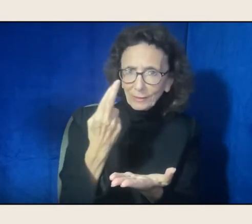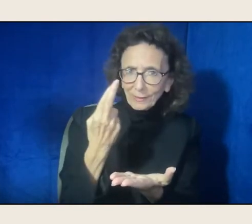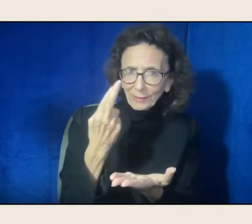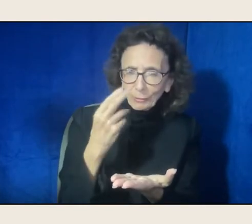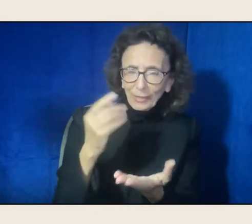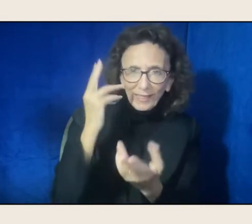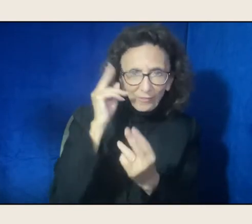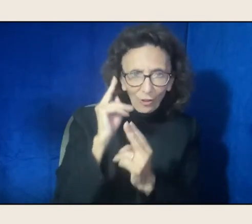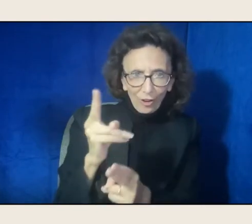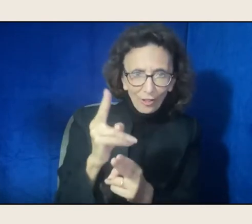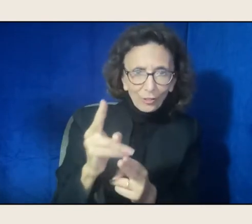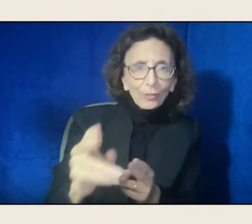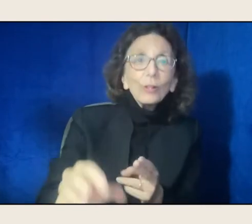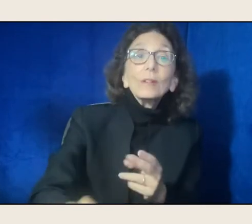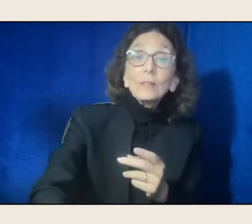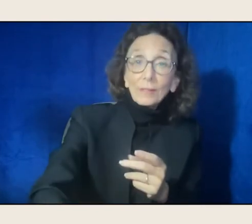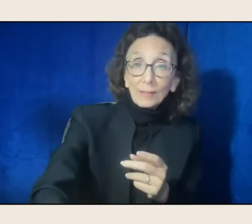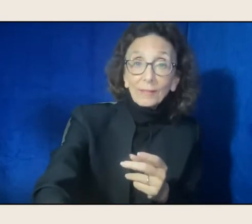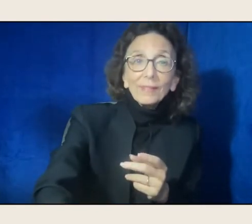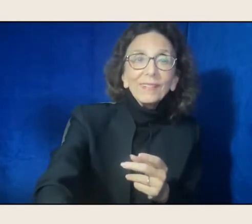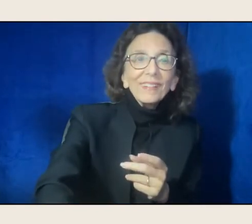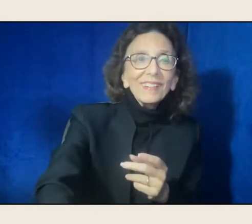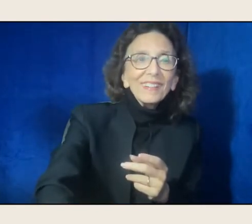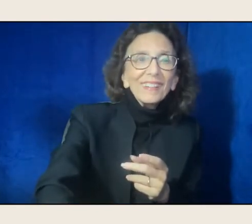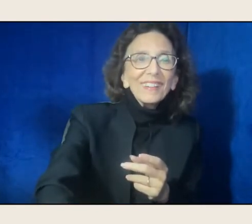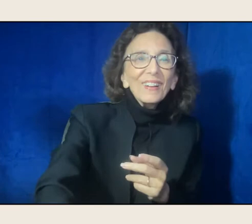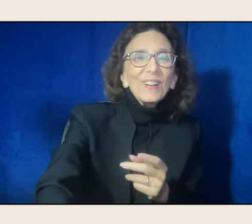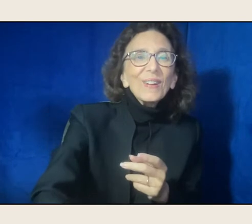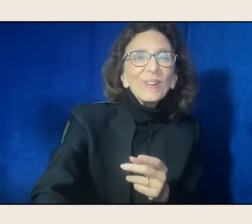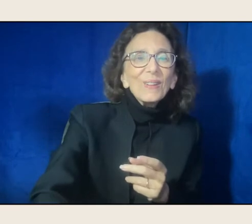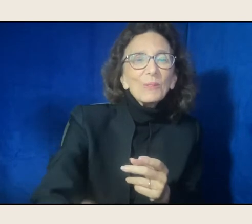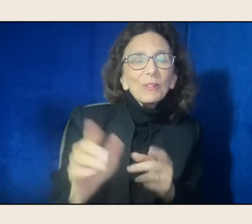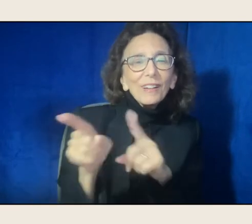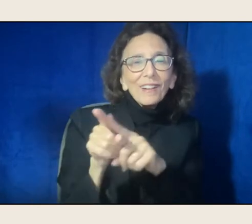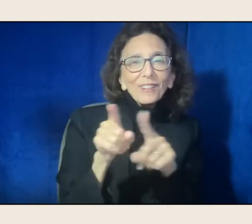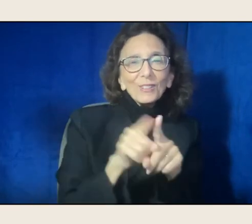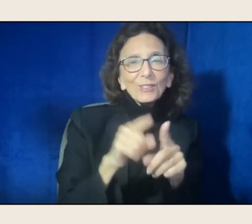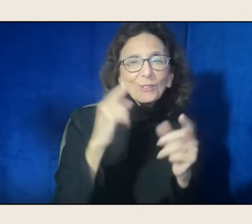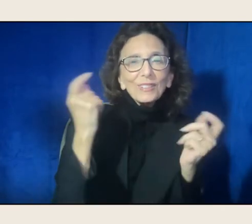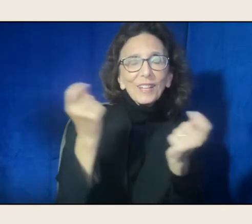We are also celebrating her because of how she has led as an artist.